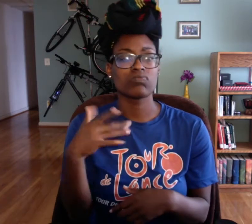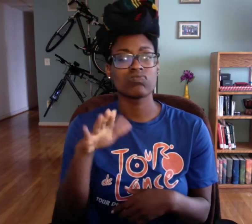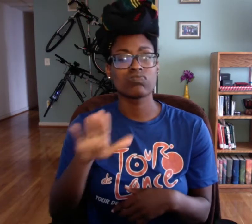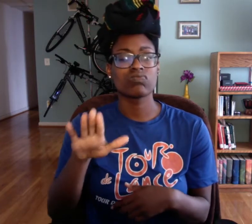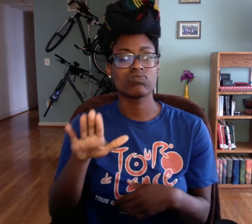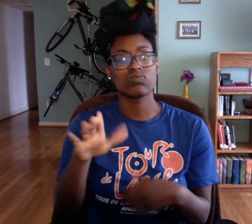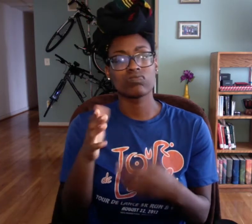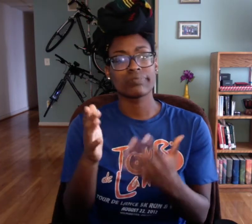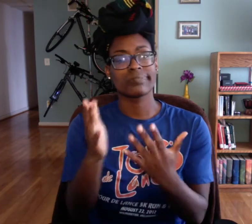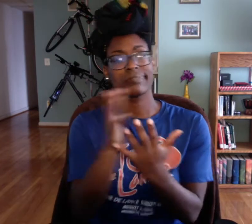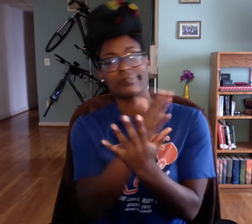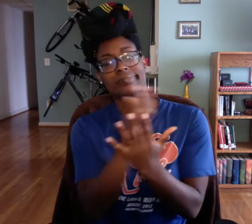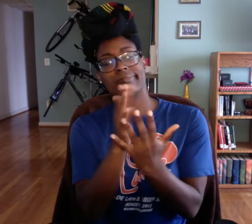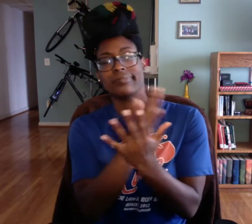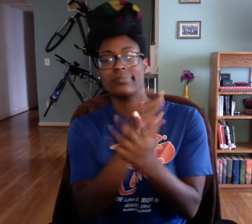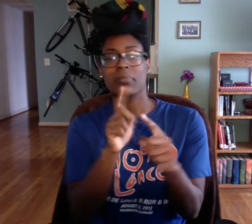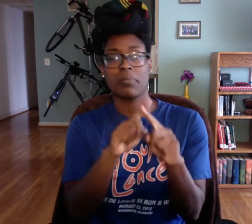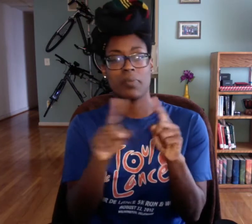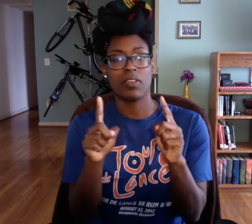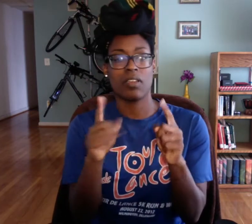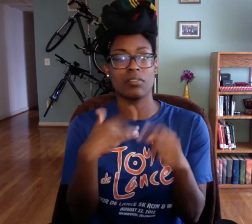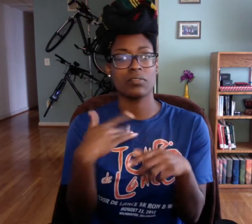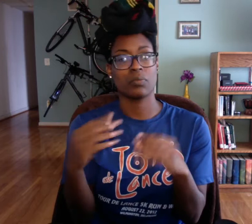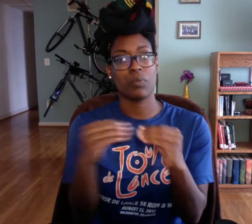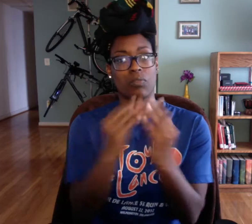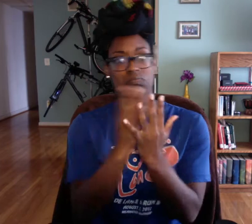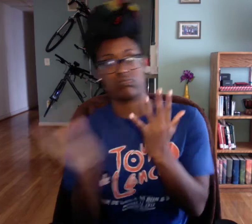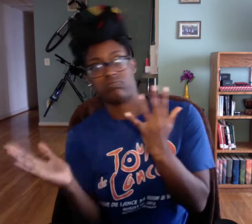So, but you know he has a mix of signs.